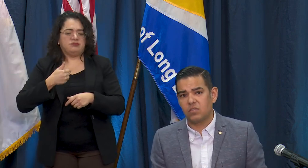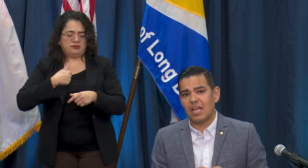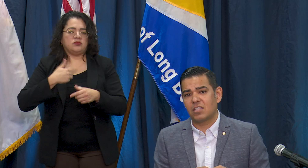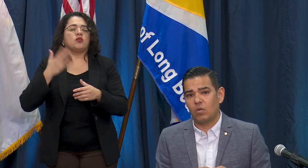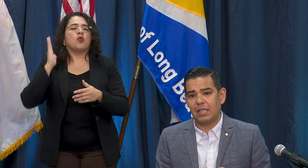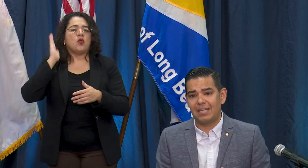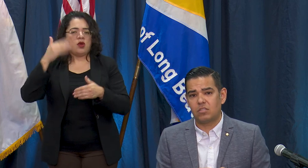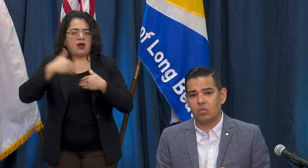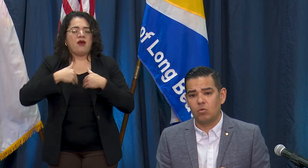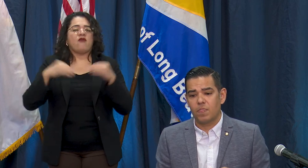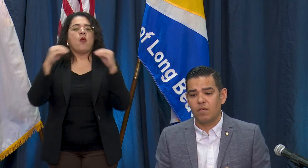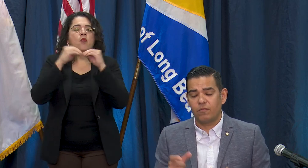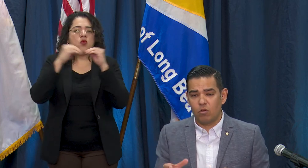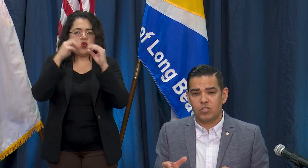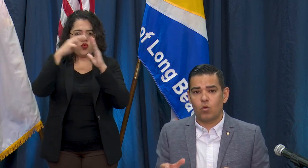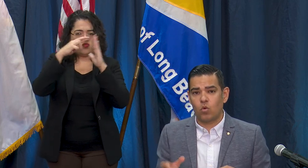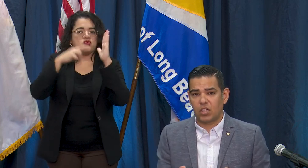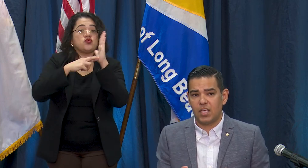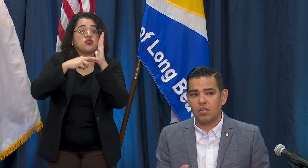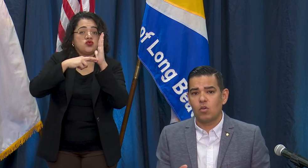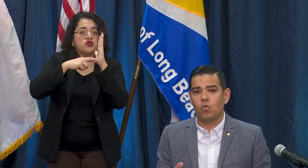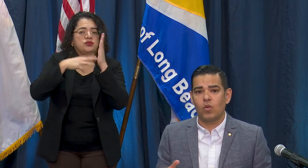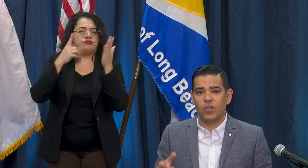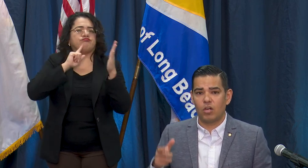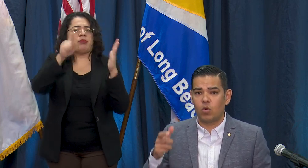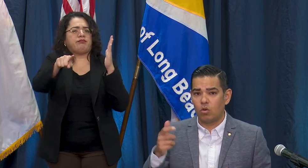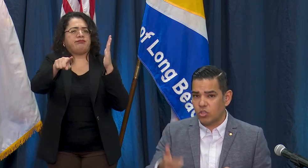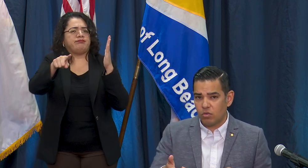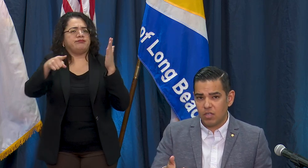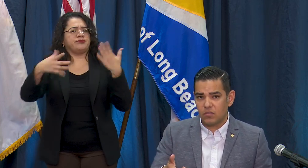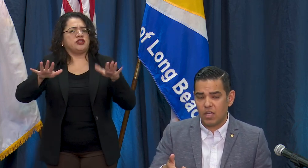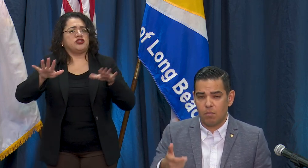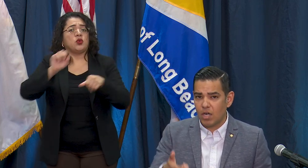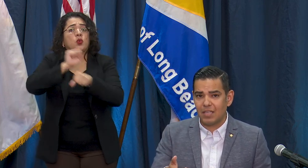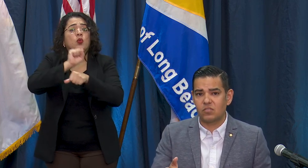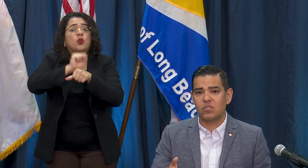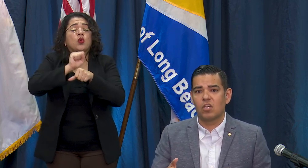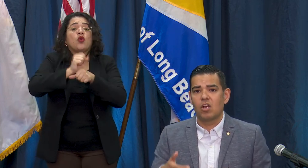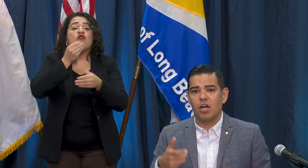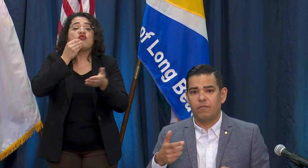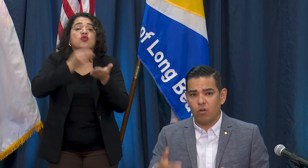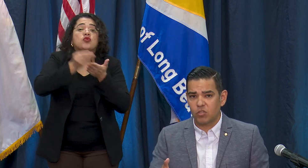as they relate to folks that are working within our groceries and markets, folks